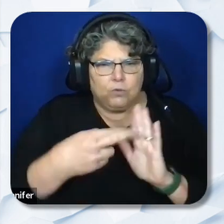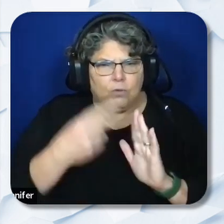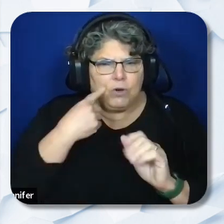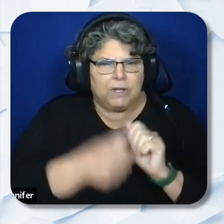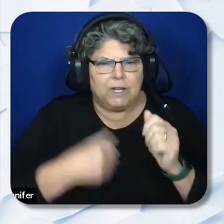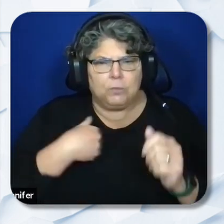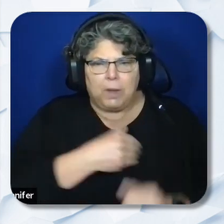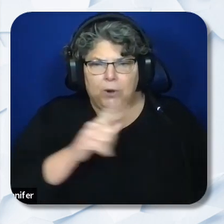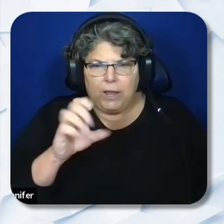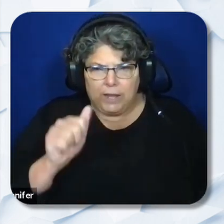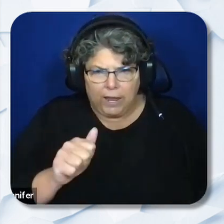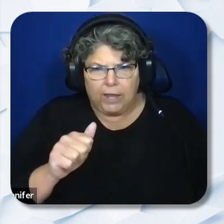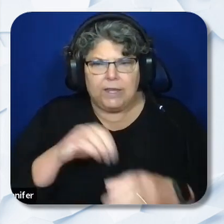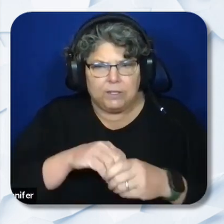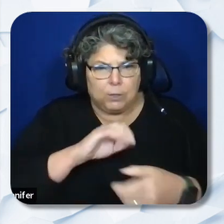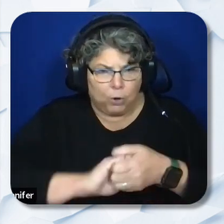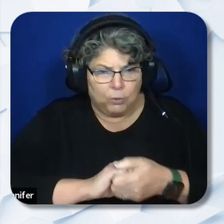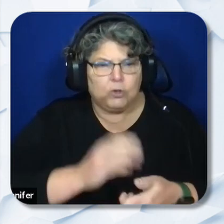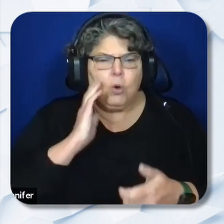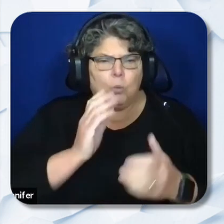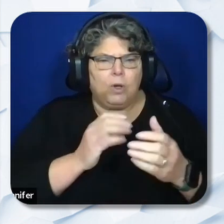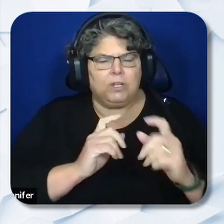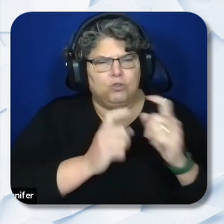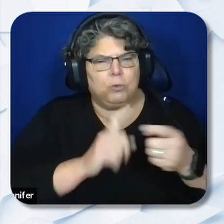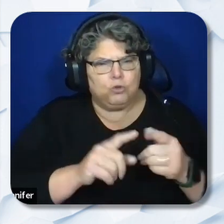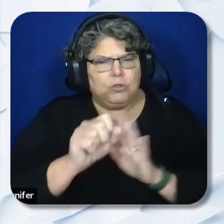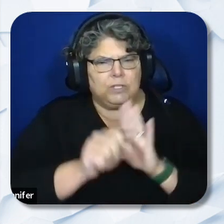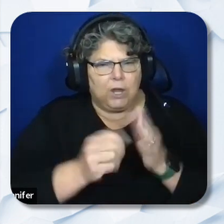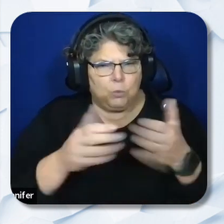hold in contributing to statewide coverage, develop a plan for implementing those roles,